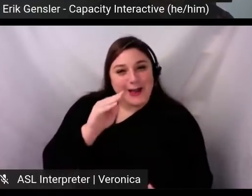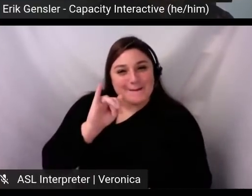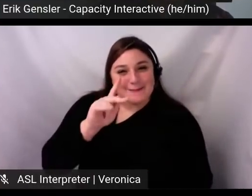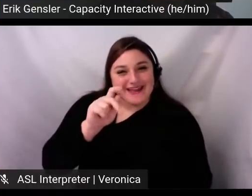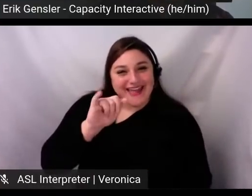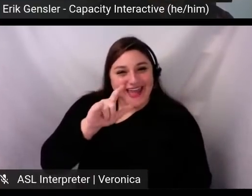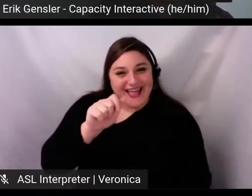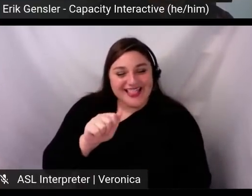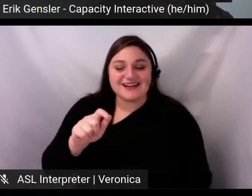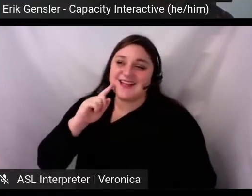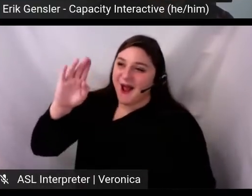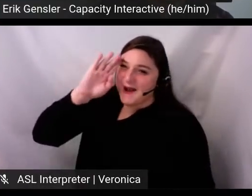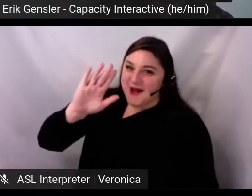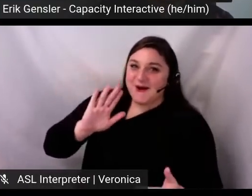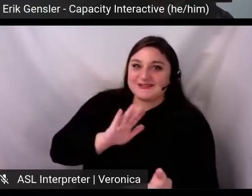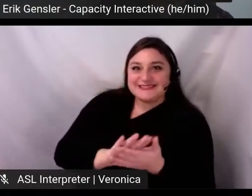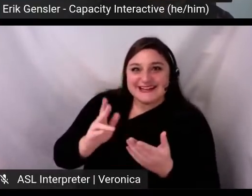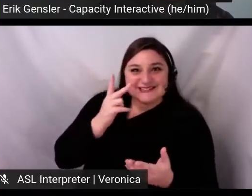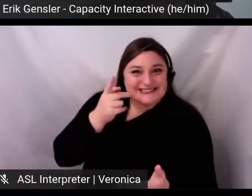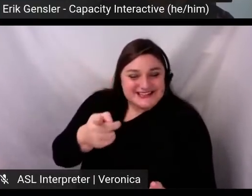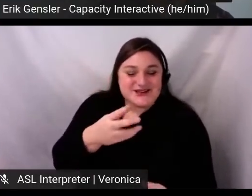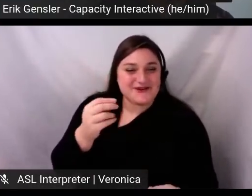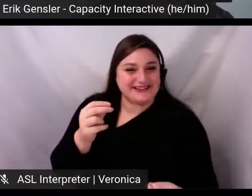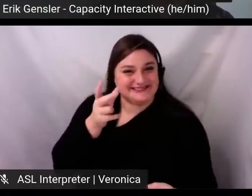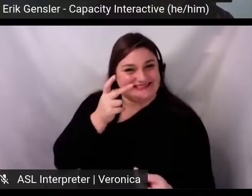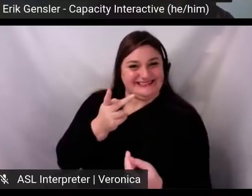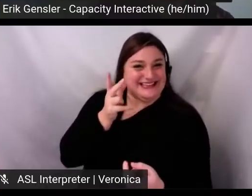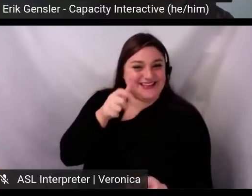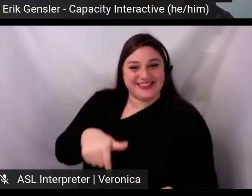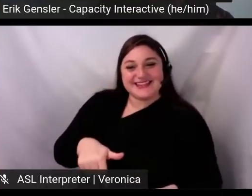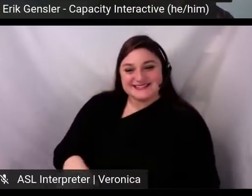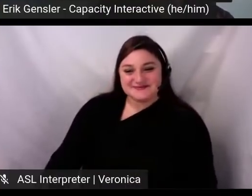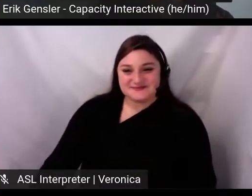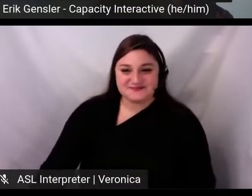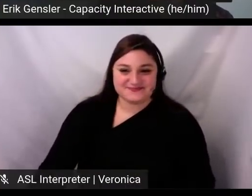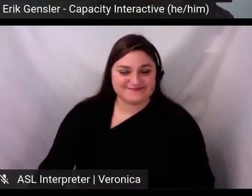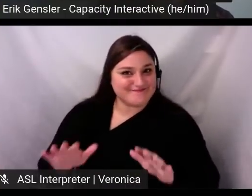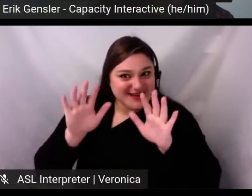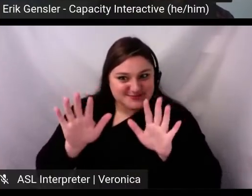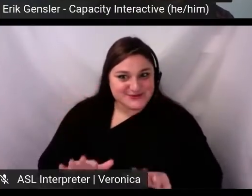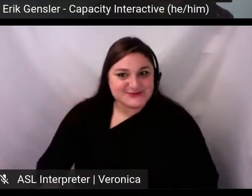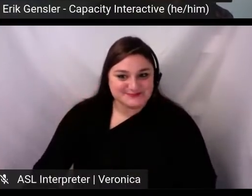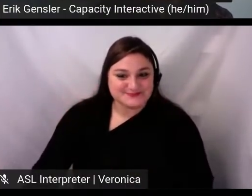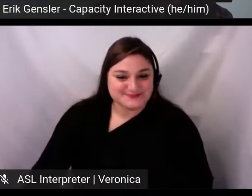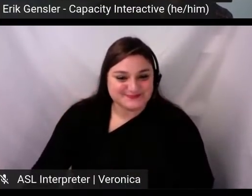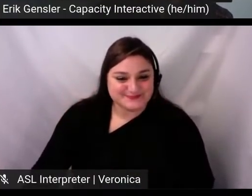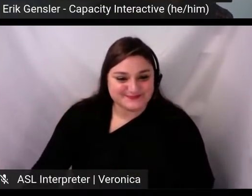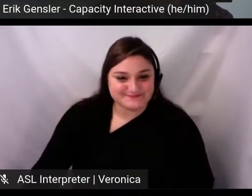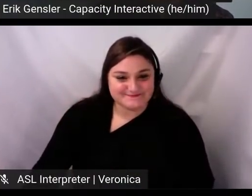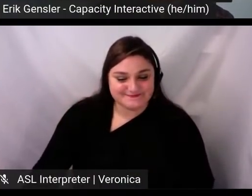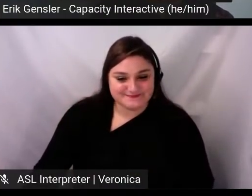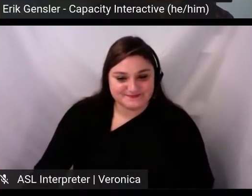And so excited to hear you've used it. Absolutely! Well, I'll hand it off to you.